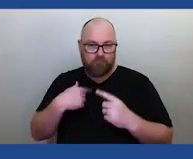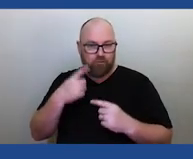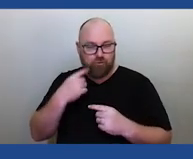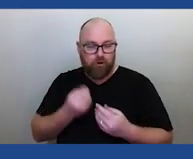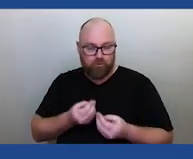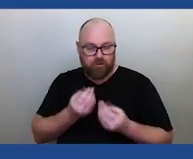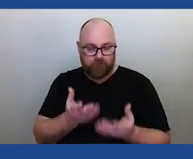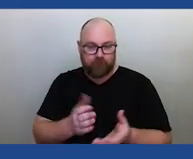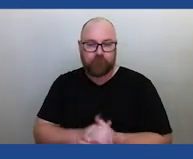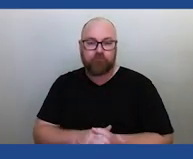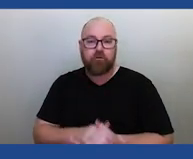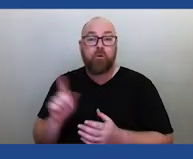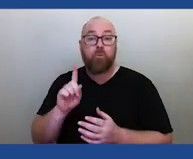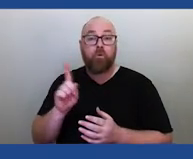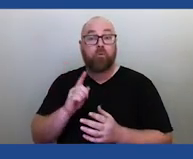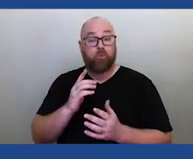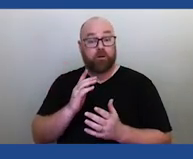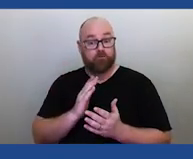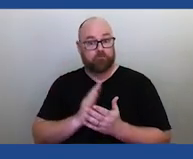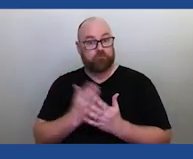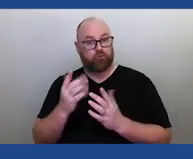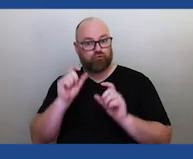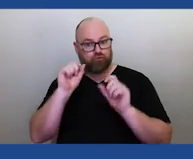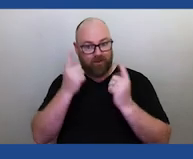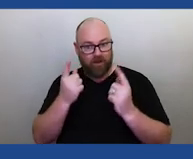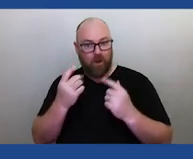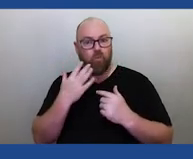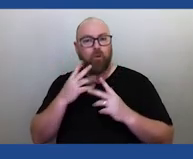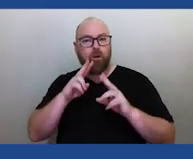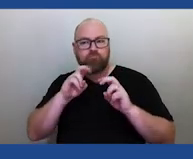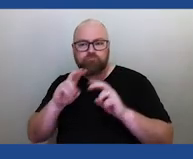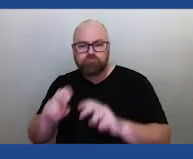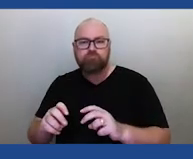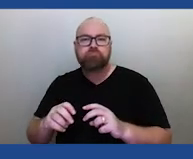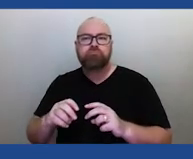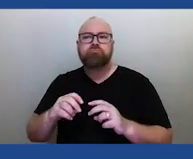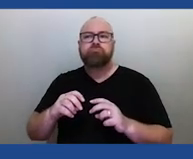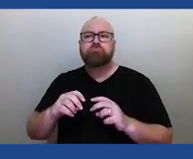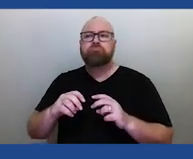What we do realise when we're looking at these studies of meteorites and meteoritic events